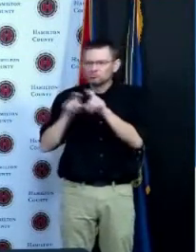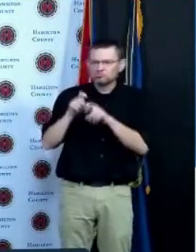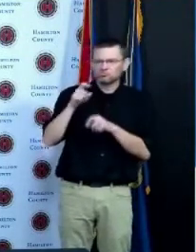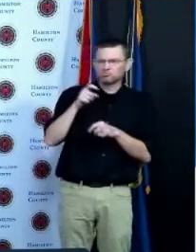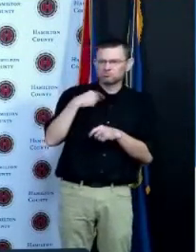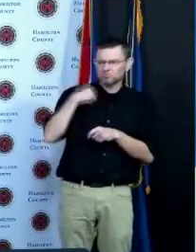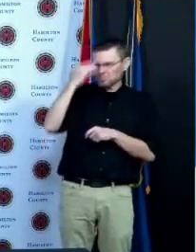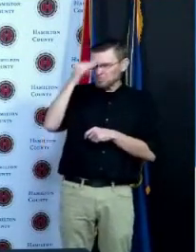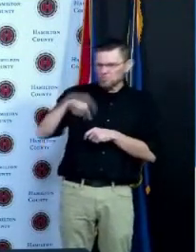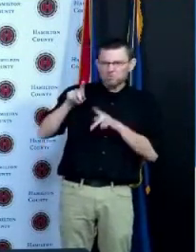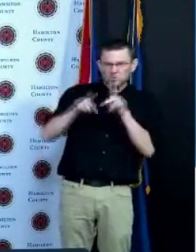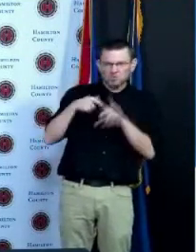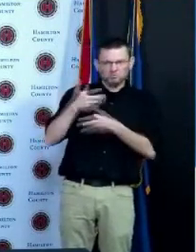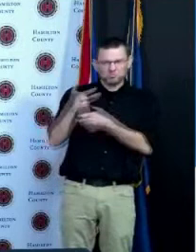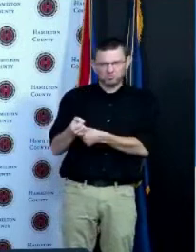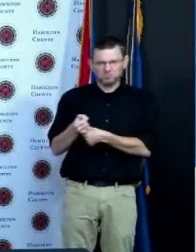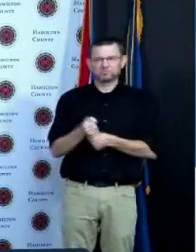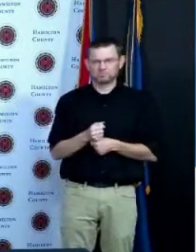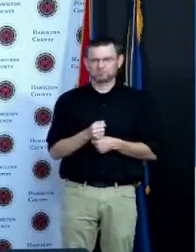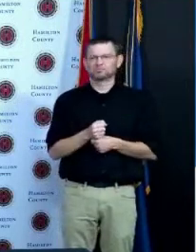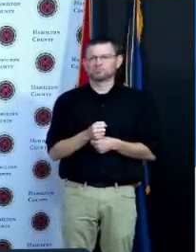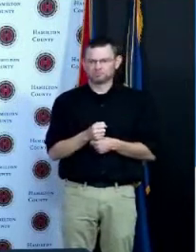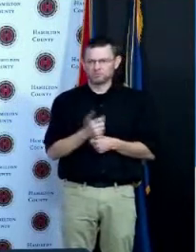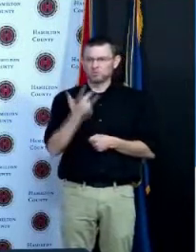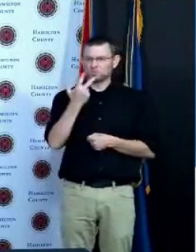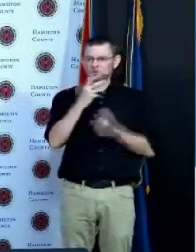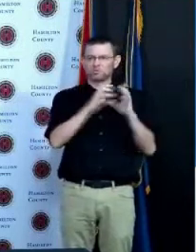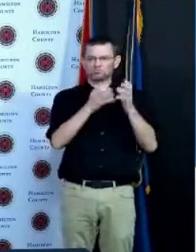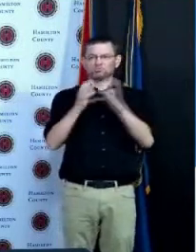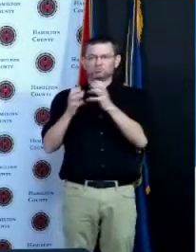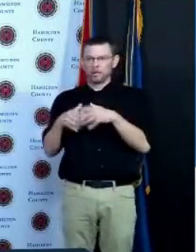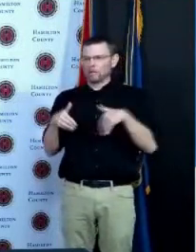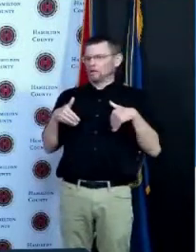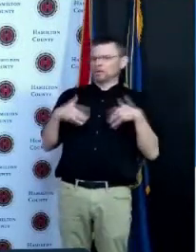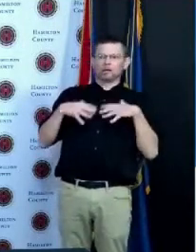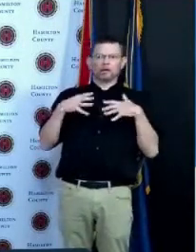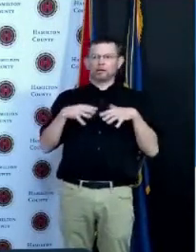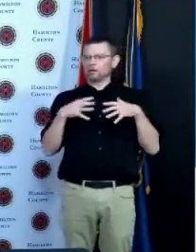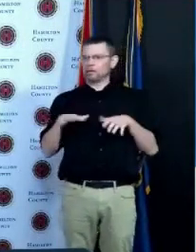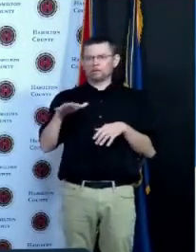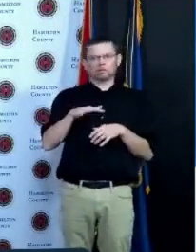generally that are reluctant today here we are in first part of May to get vaccinated number